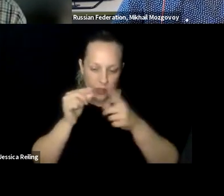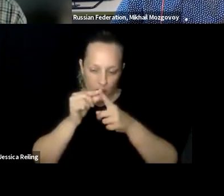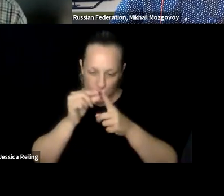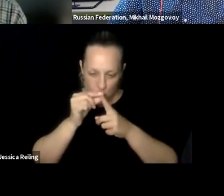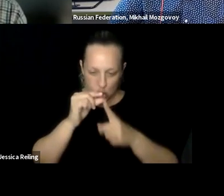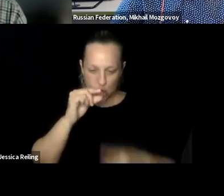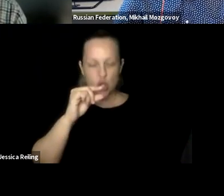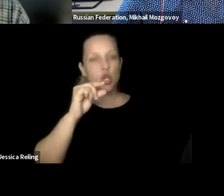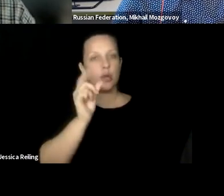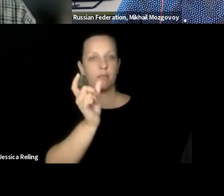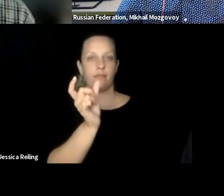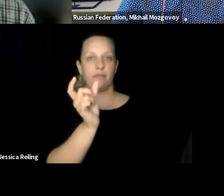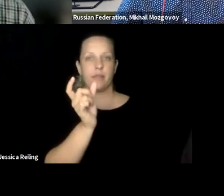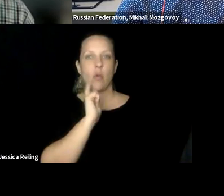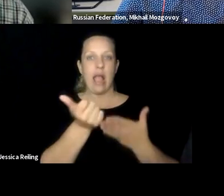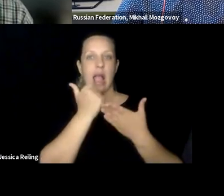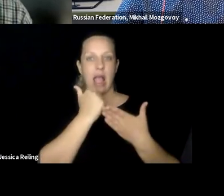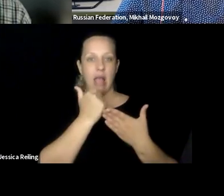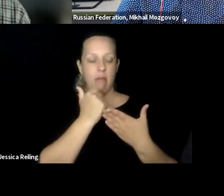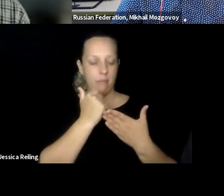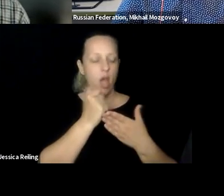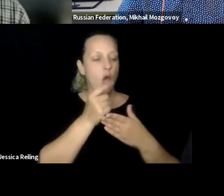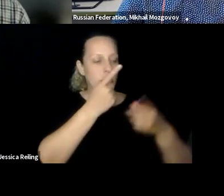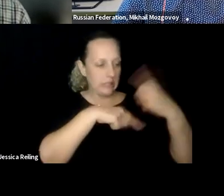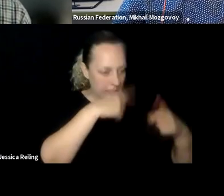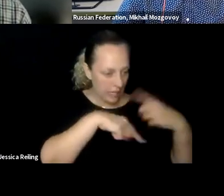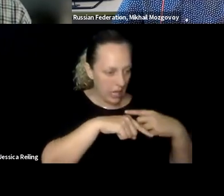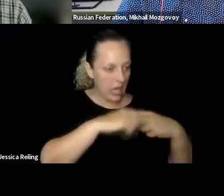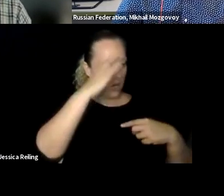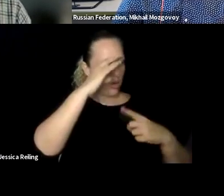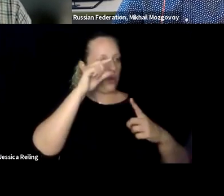interpreters, and students can, for example, find the meaning of